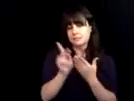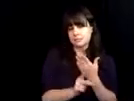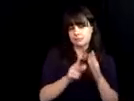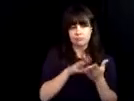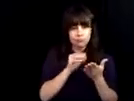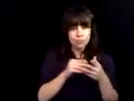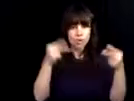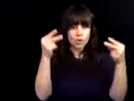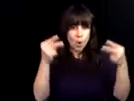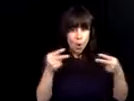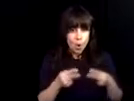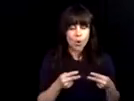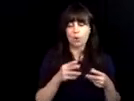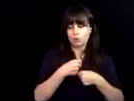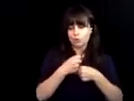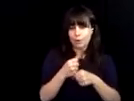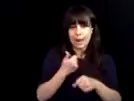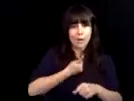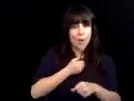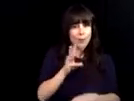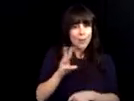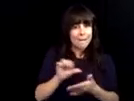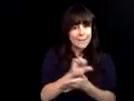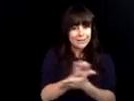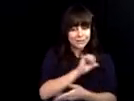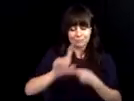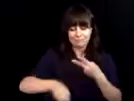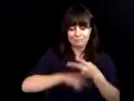favorite two programs from dbvi are the Leap